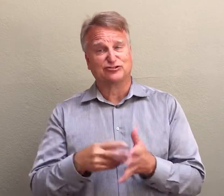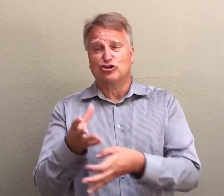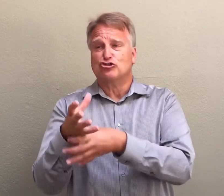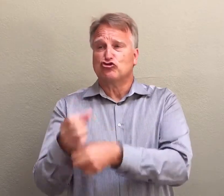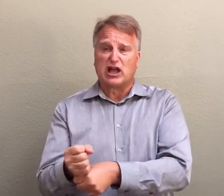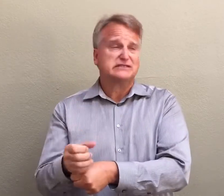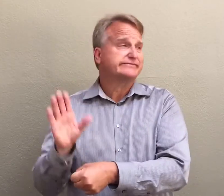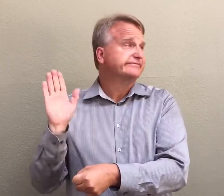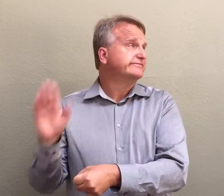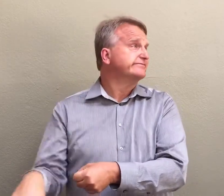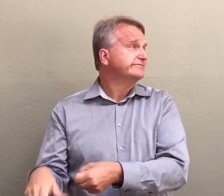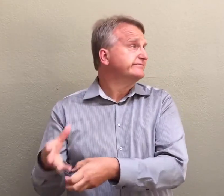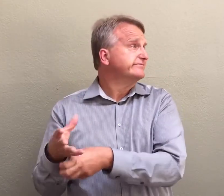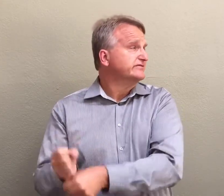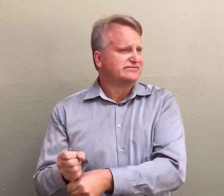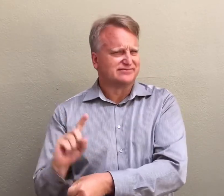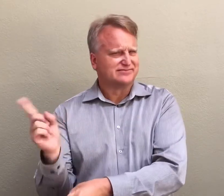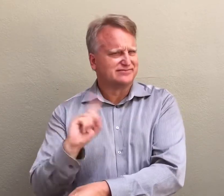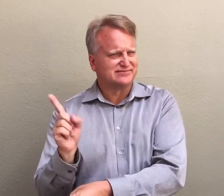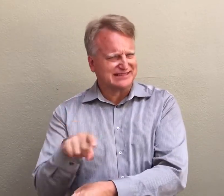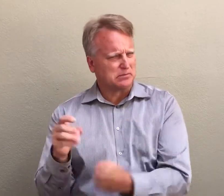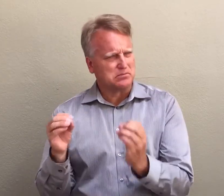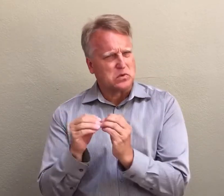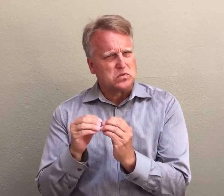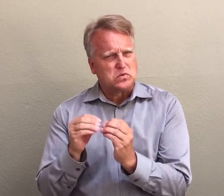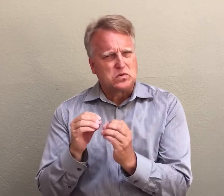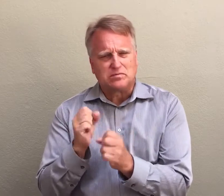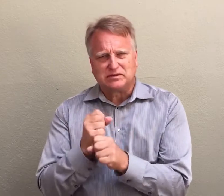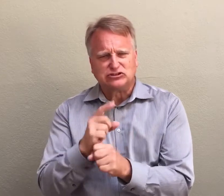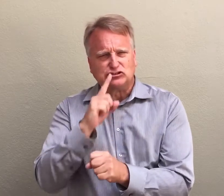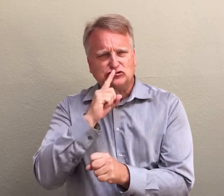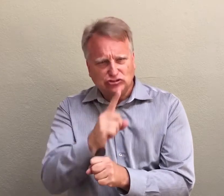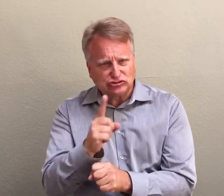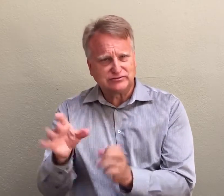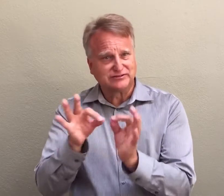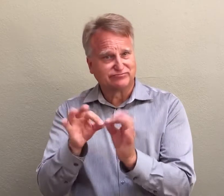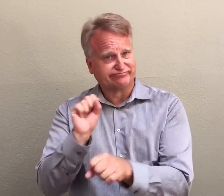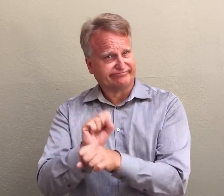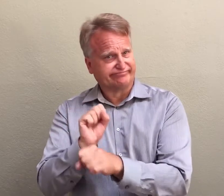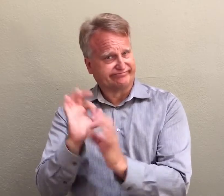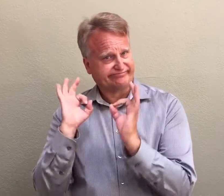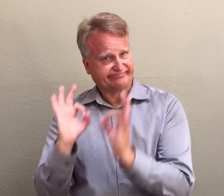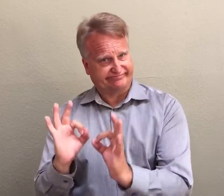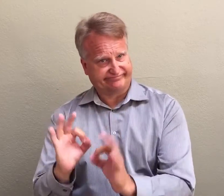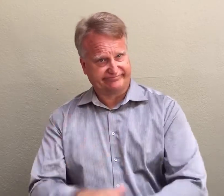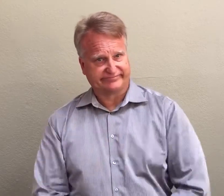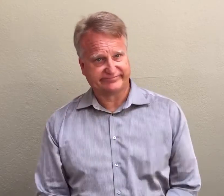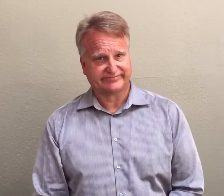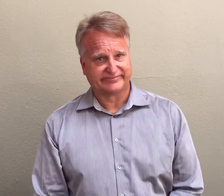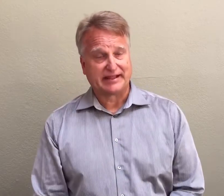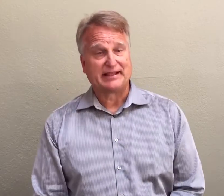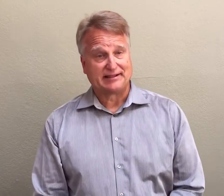The point of the chapter is that we shouldn’t simply trust interpreters with their work. We need to do more to make sure the interpreter’s work is as accurate as possible.